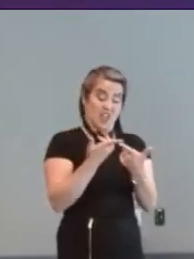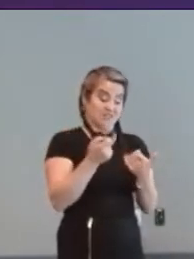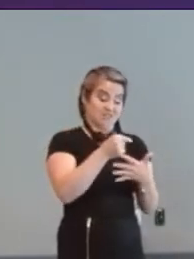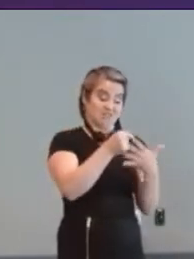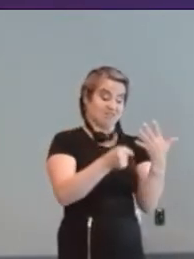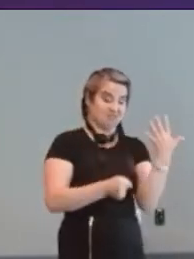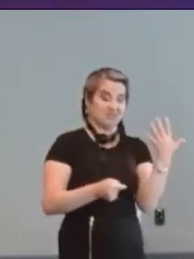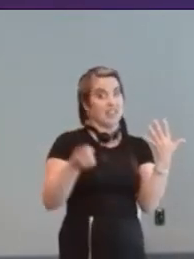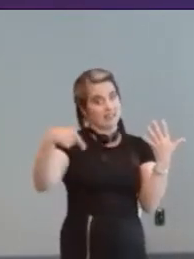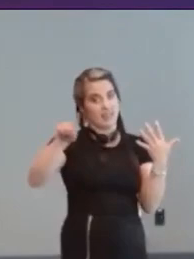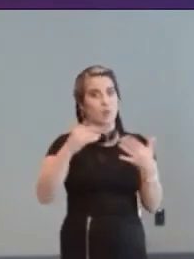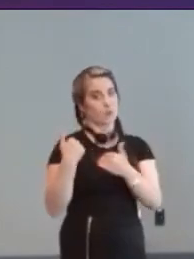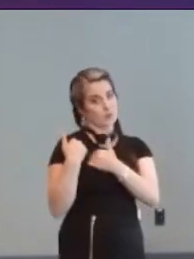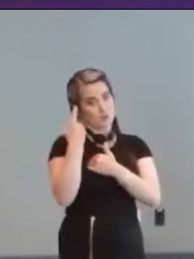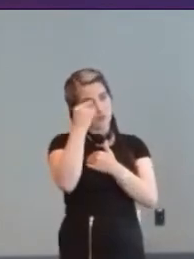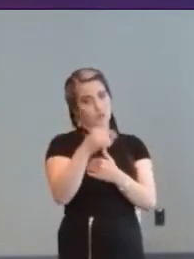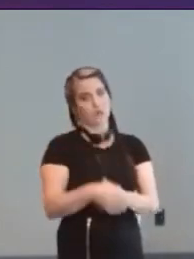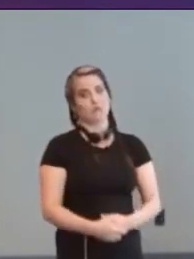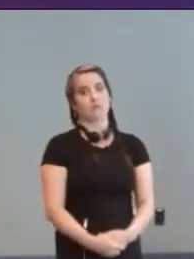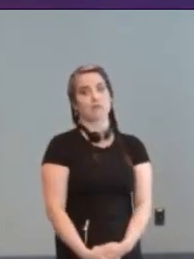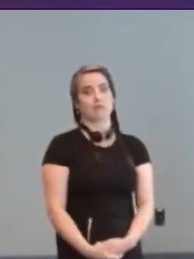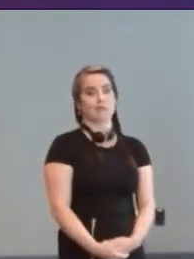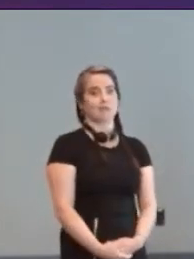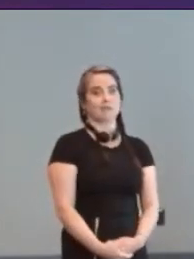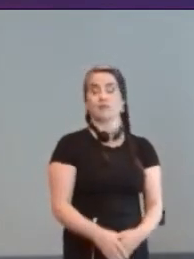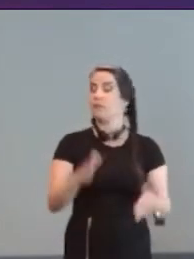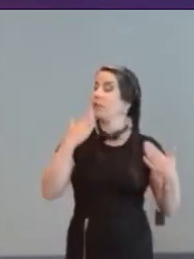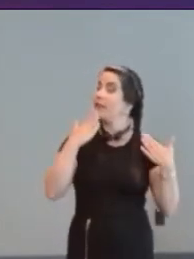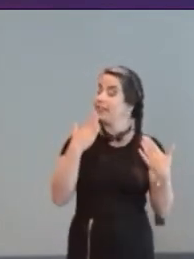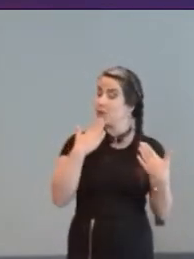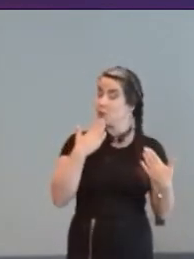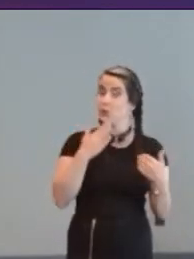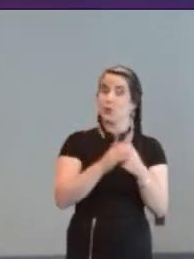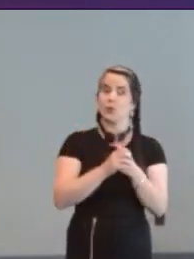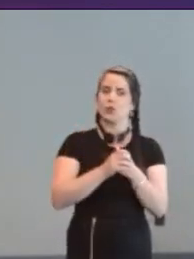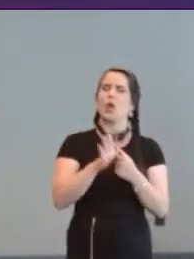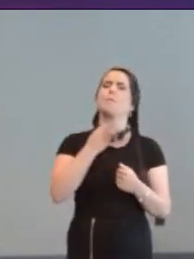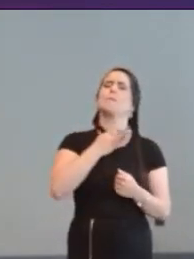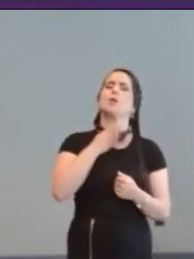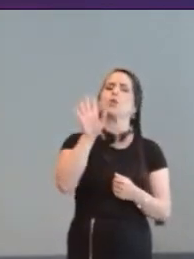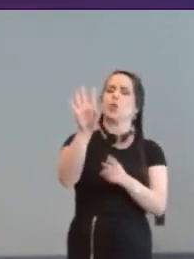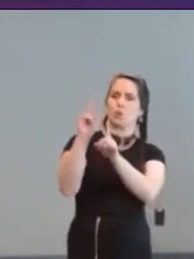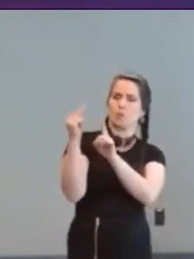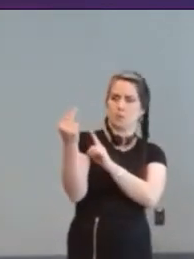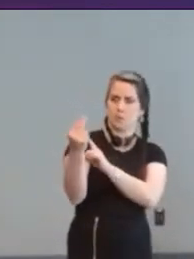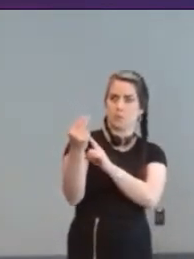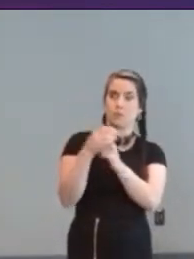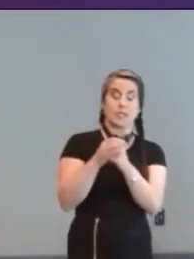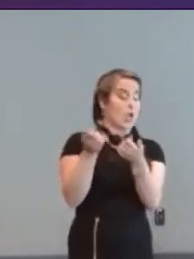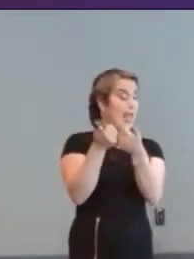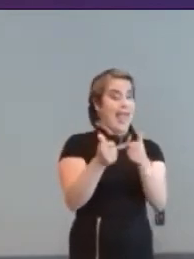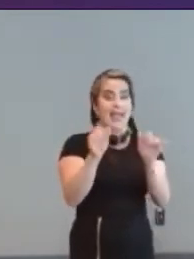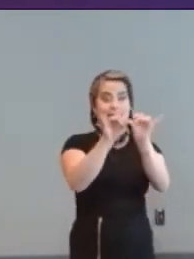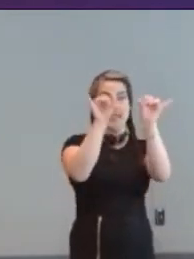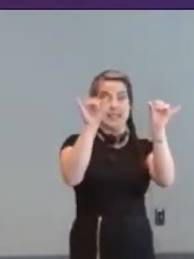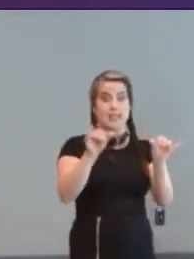[Member in audience] Thank you so as far as you know is there any system that can automatically